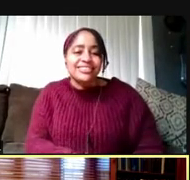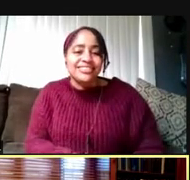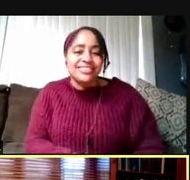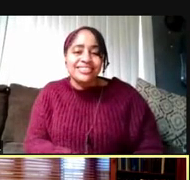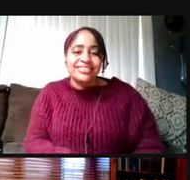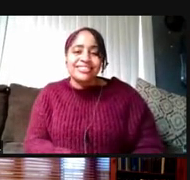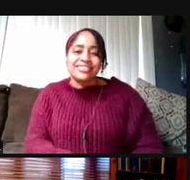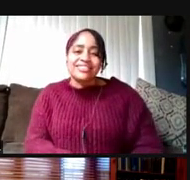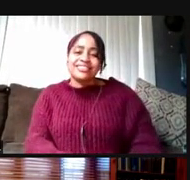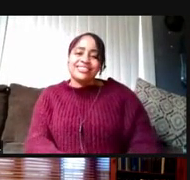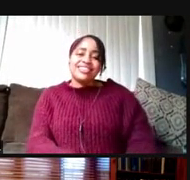Yeah, thank you.